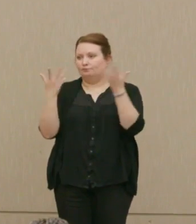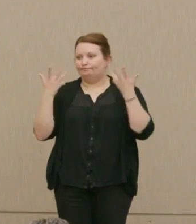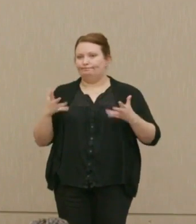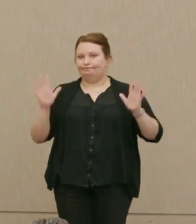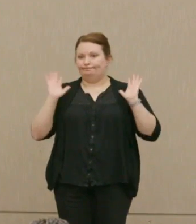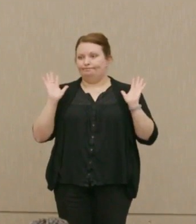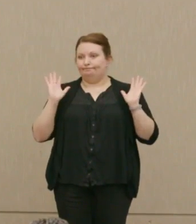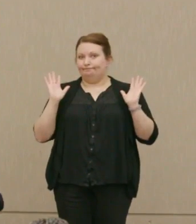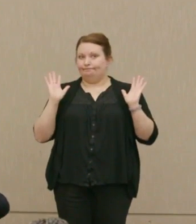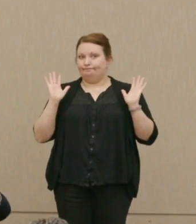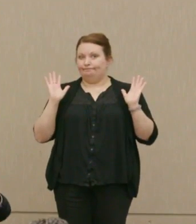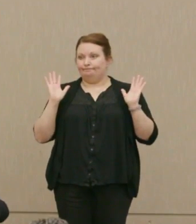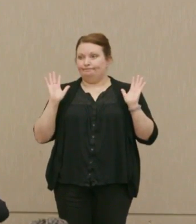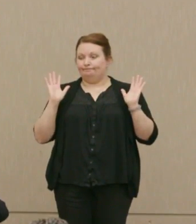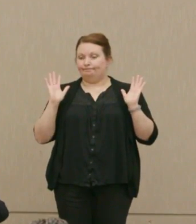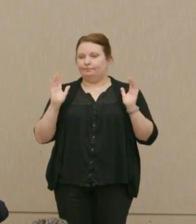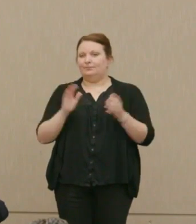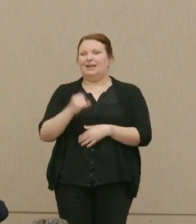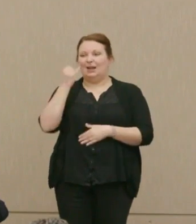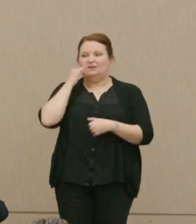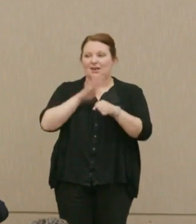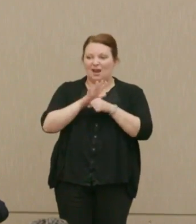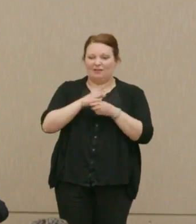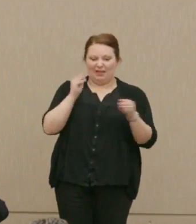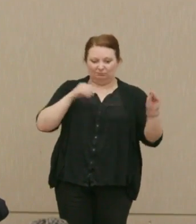One of his, he has enough material for 60 devices.